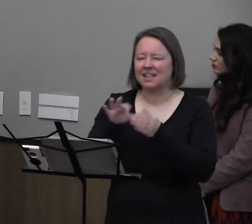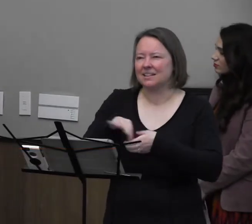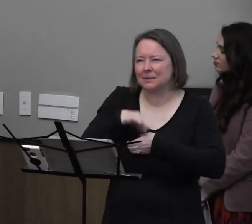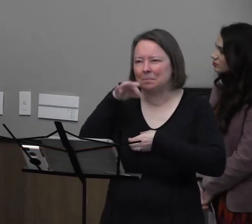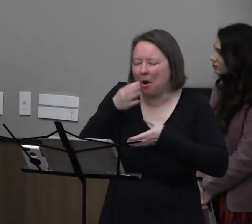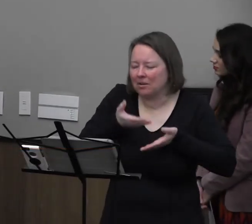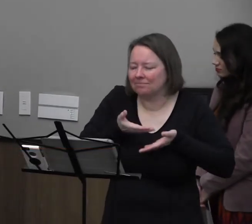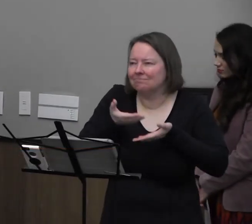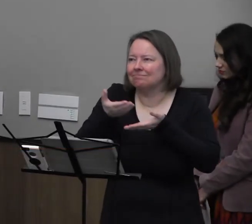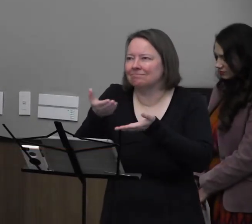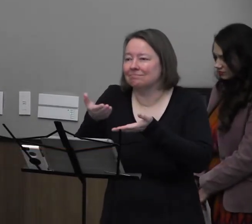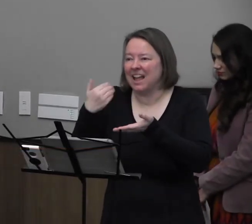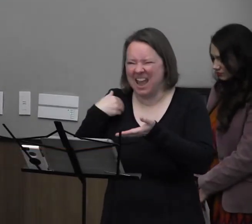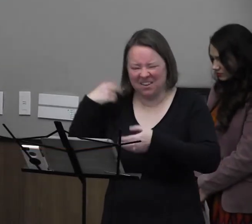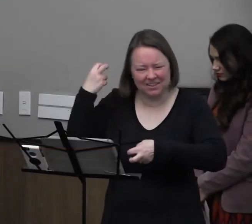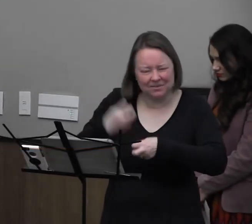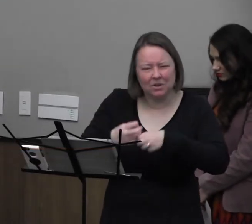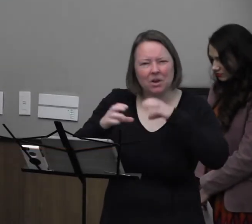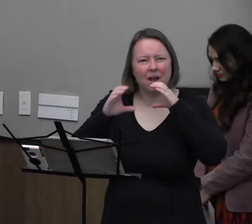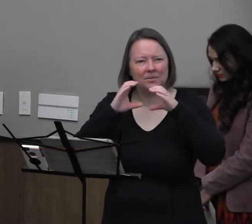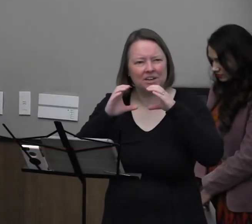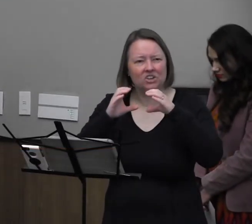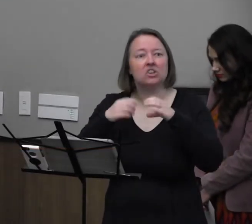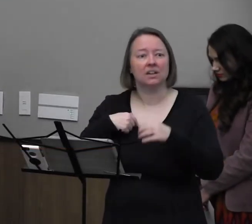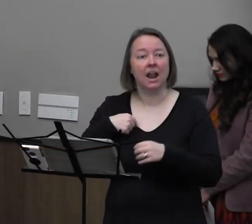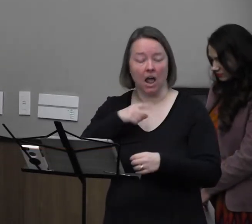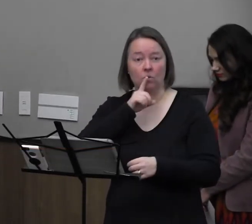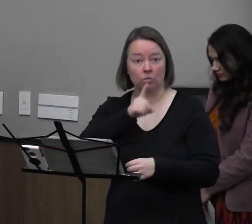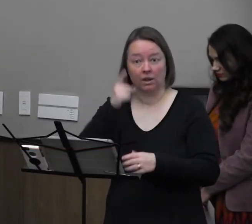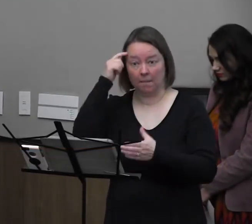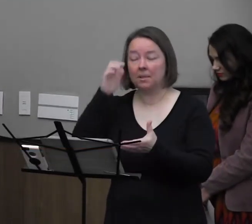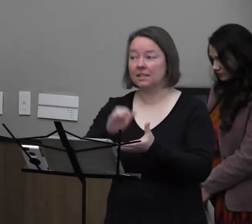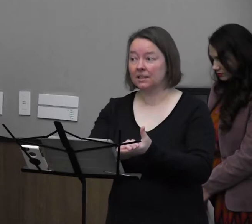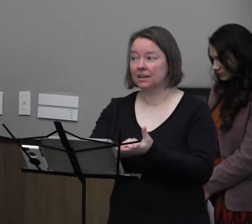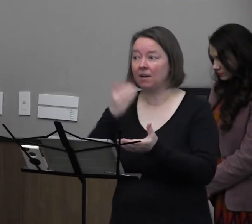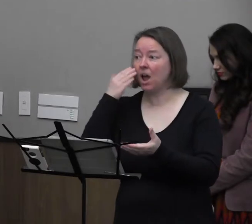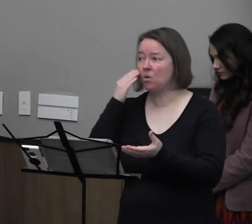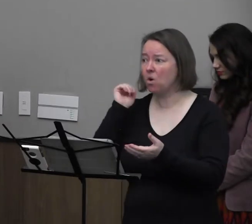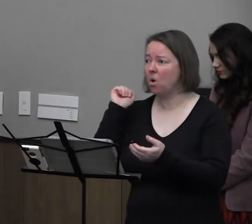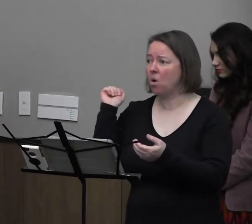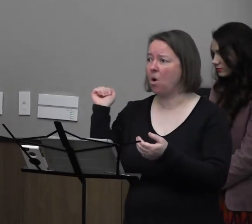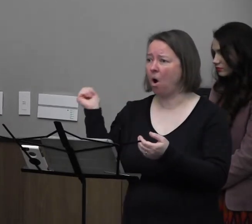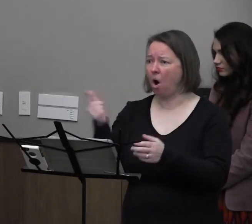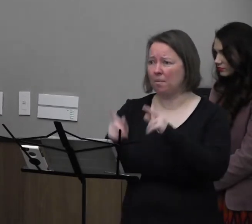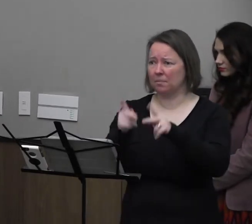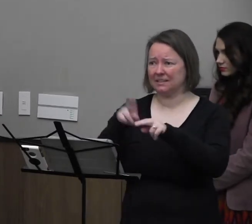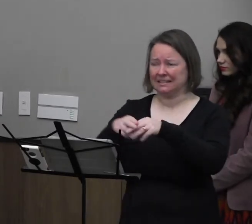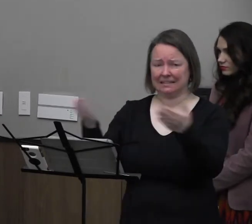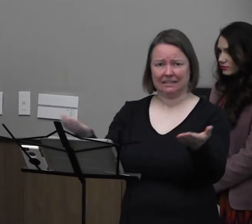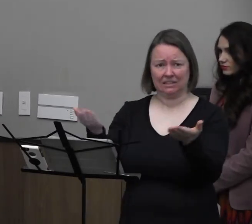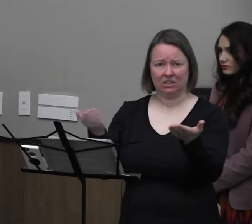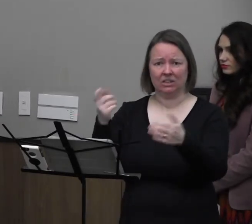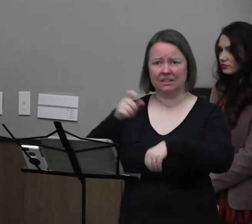Have those difficult conversations. And I do truly believe, and I don't know all of you who are sitting in this space at this time,